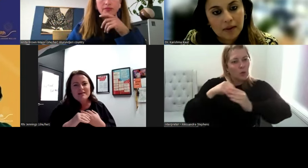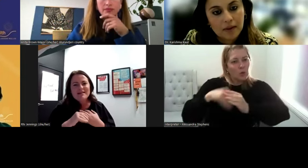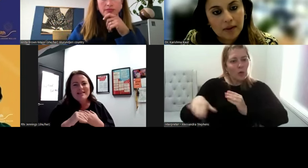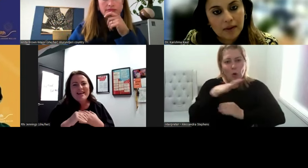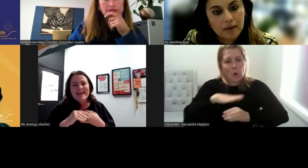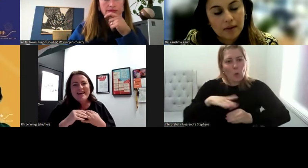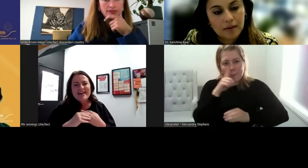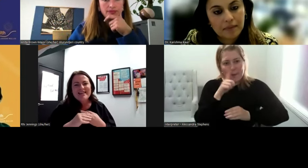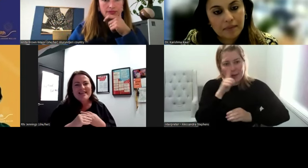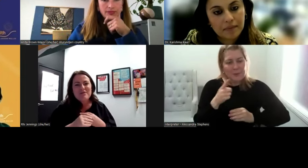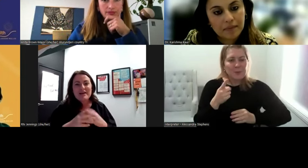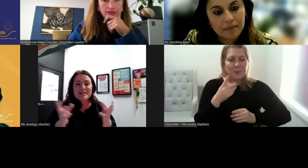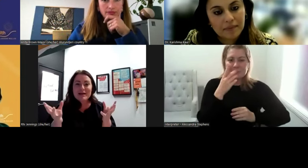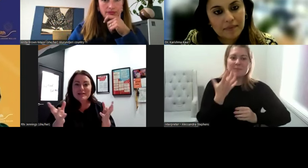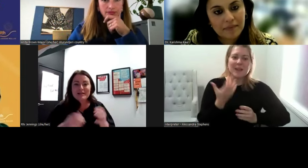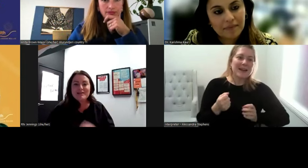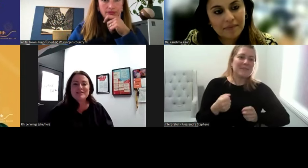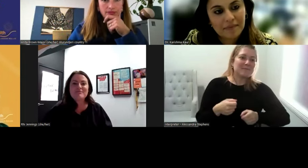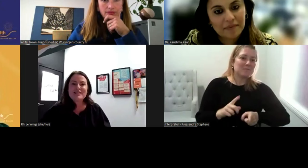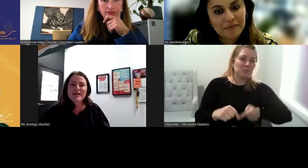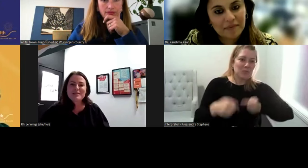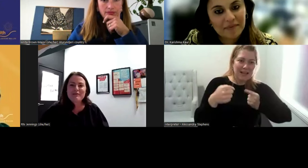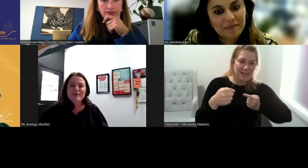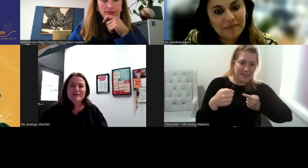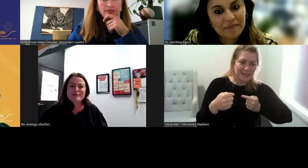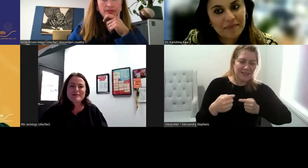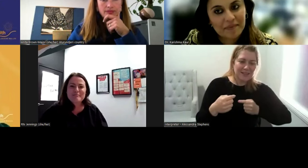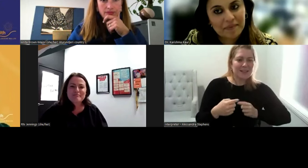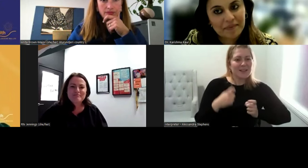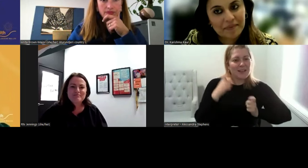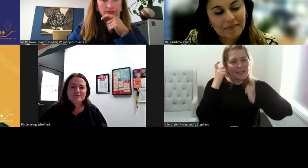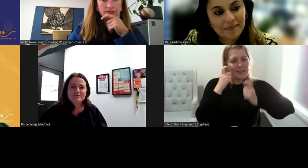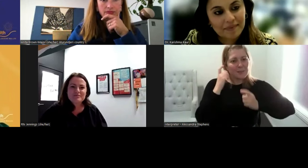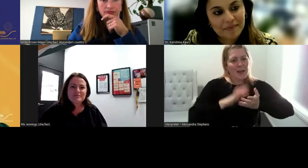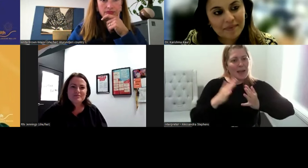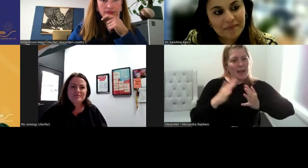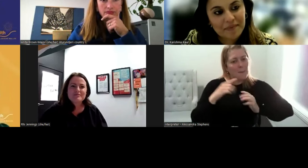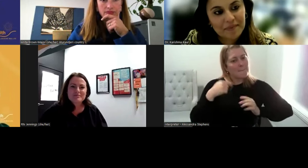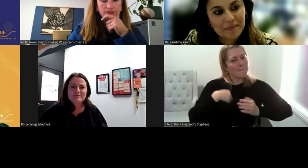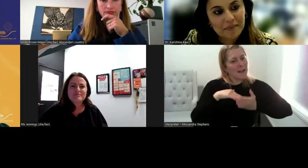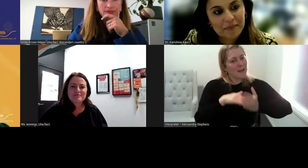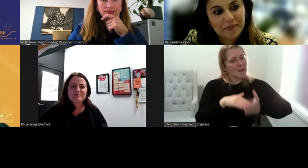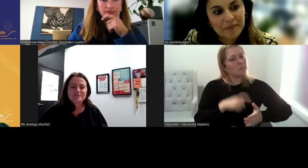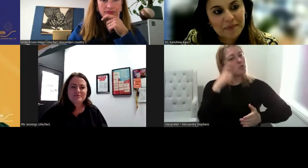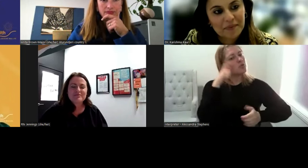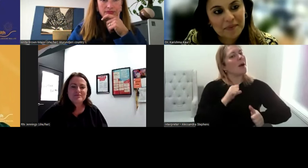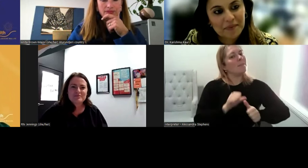best. And reach out to reach out to your friends. Yeah. I love that. Do your best. That's the best